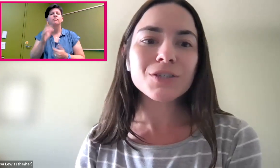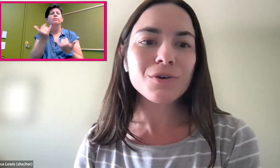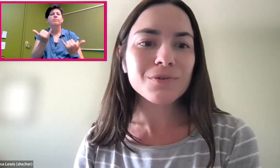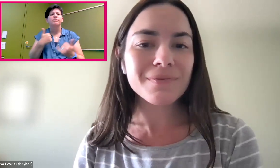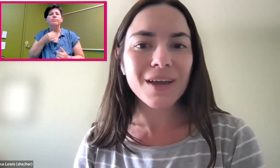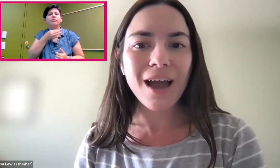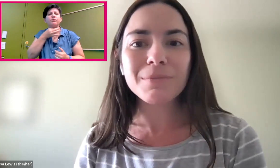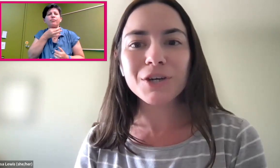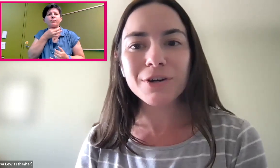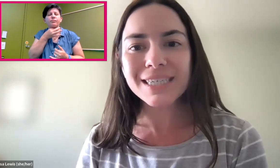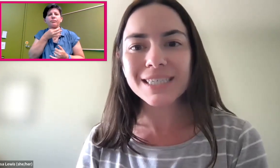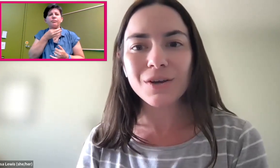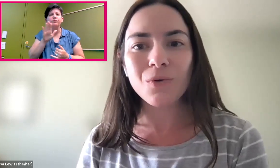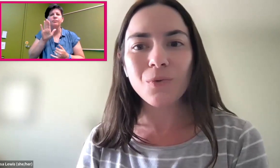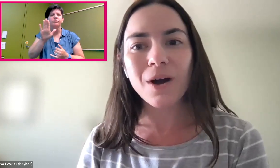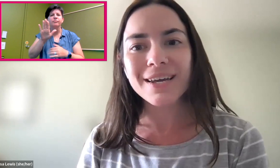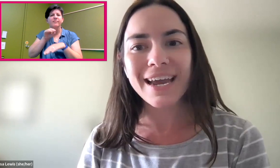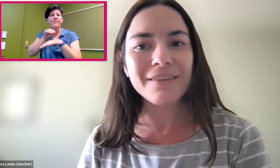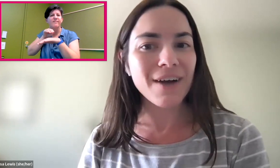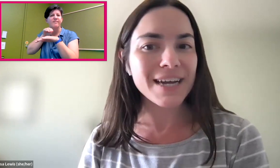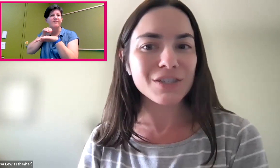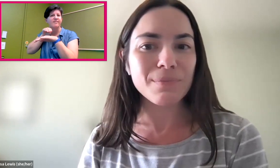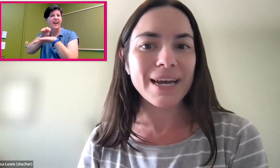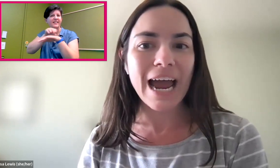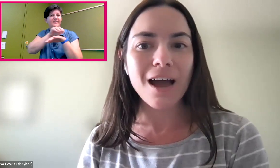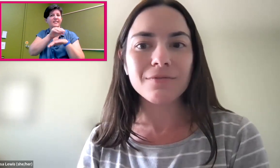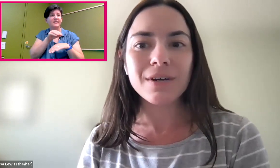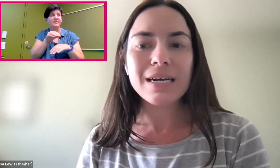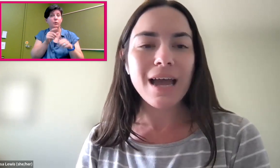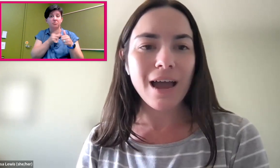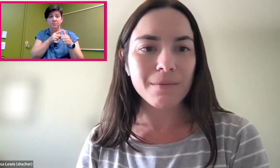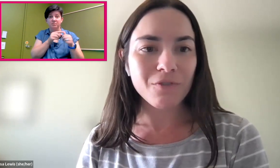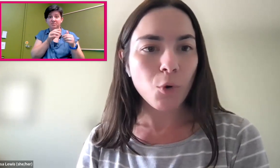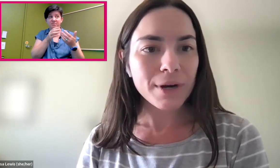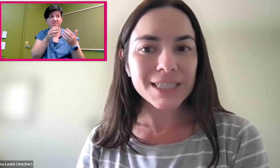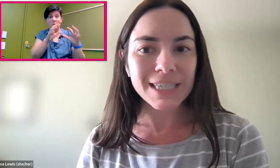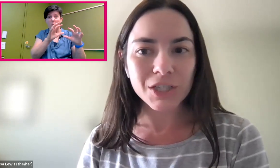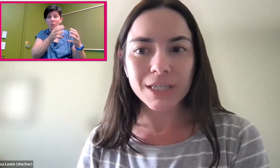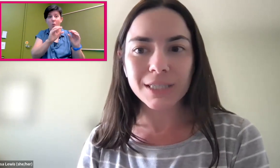So I'm curious what advice you might have for organizations